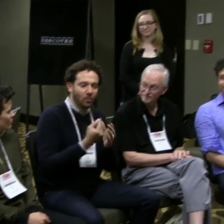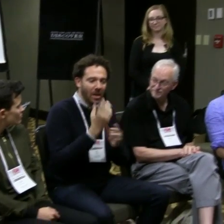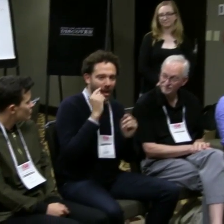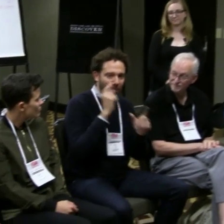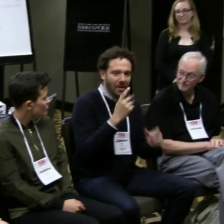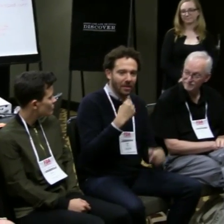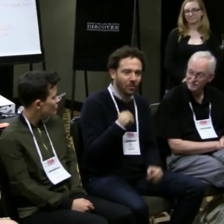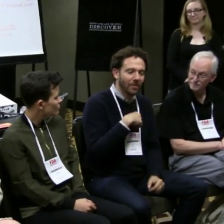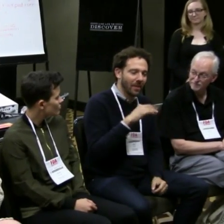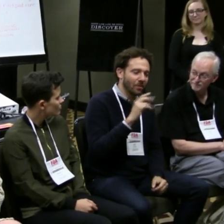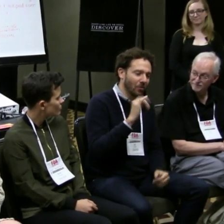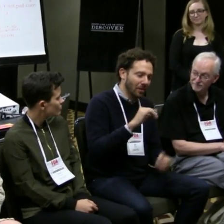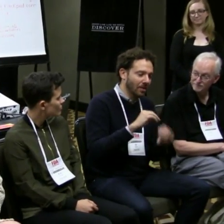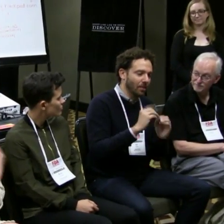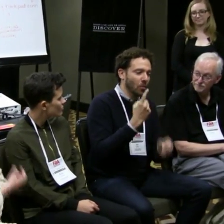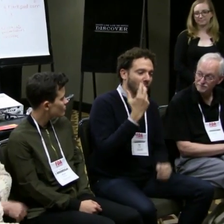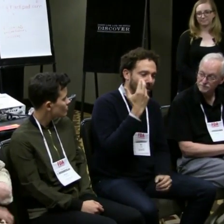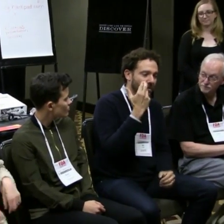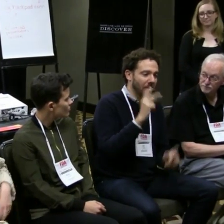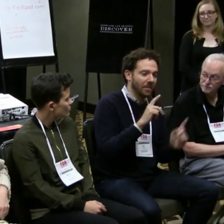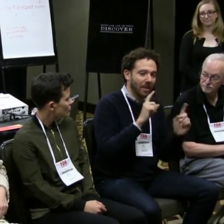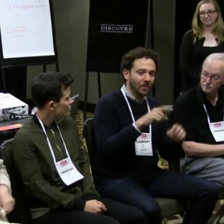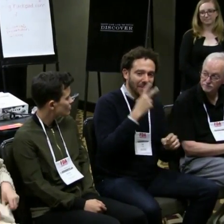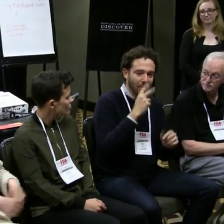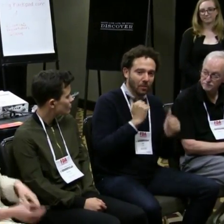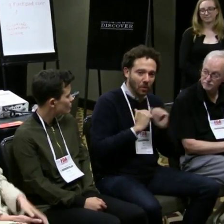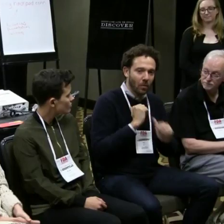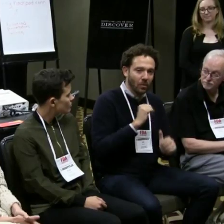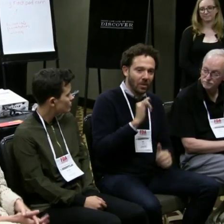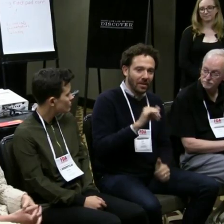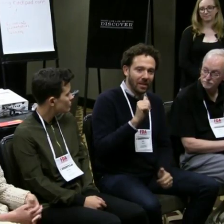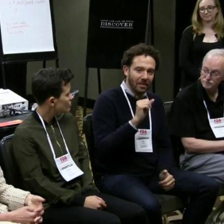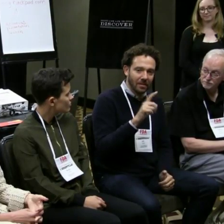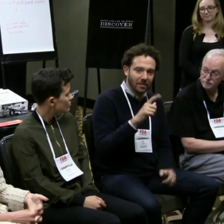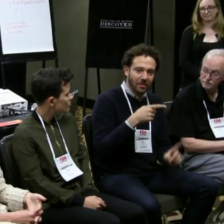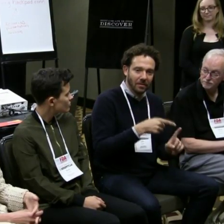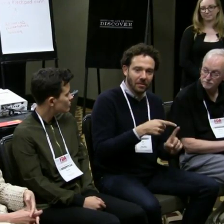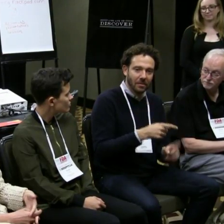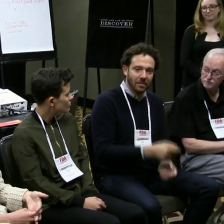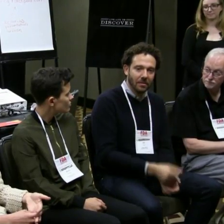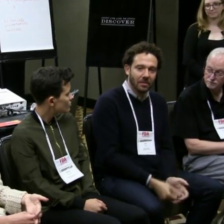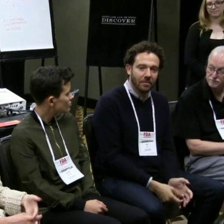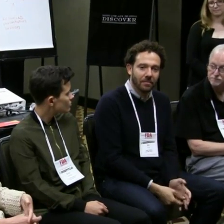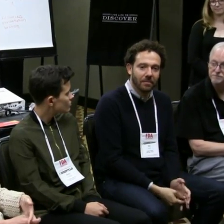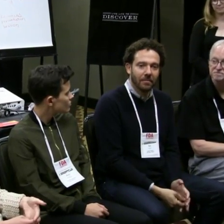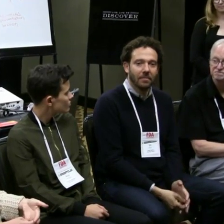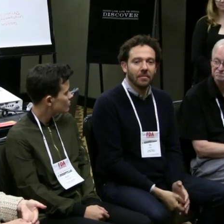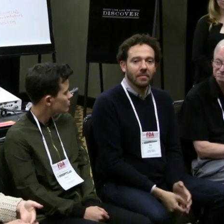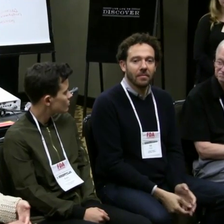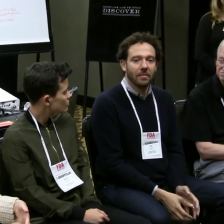(translator) We did marketing research for "Spring Awakening" on Broadway, and we realized that the number one reason that people come to see the show